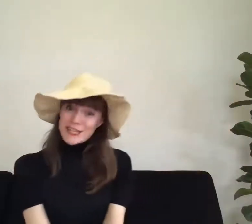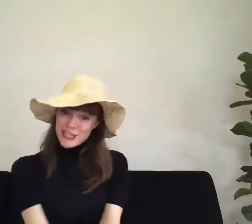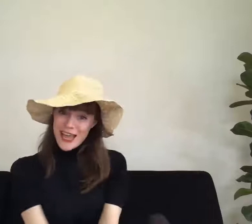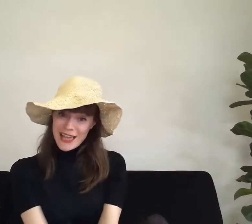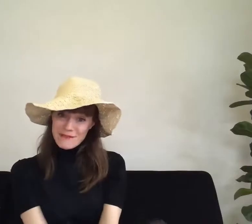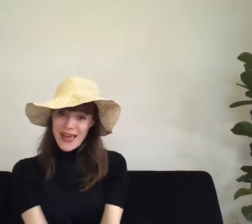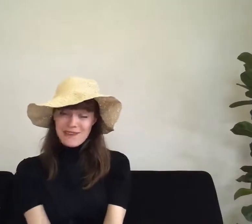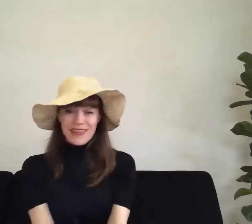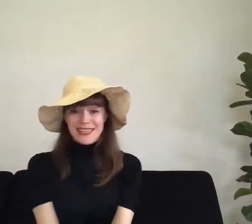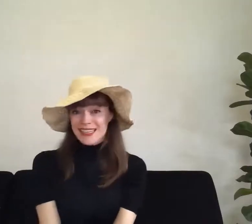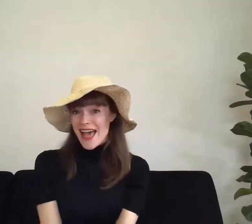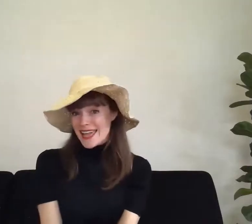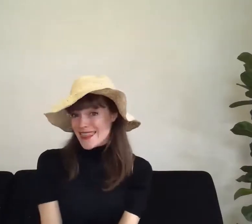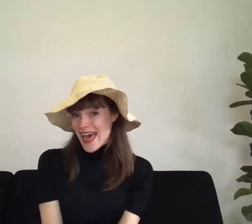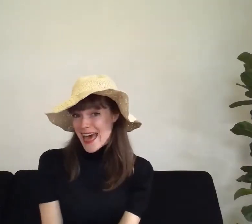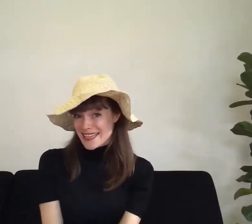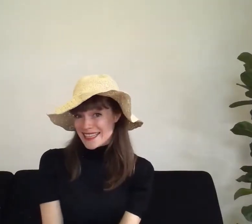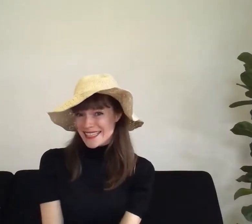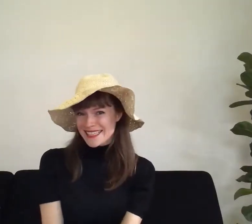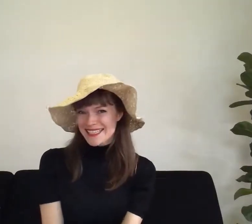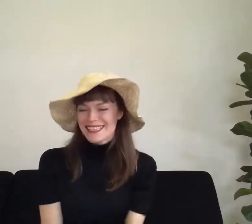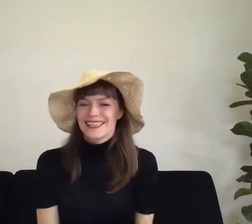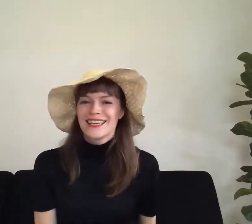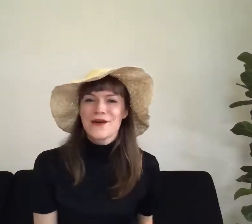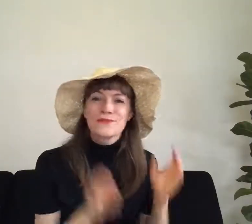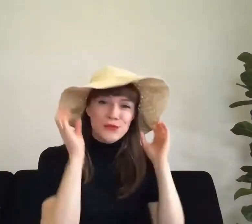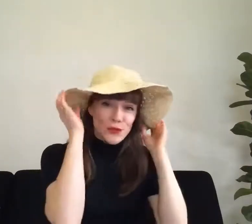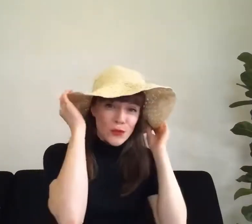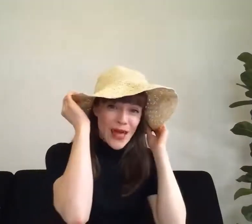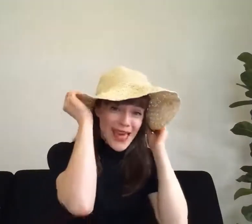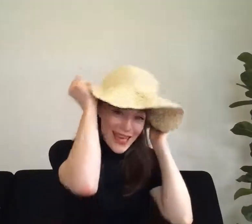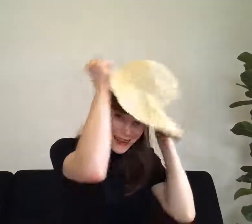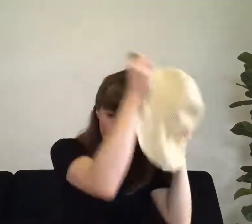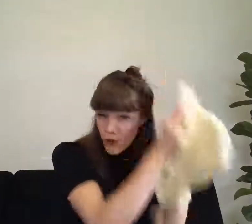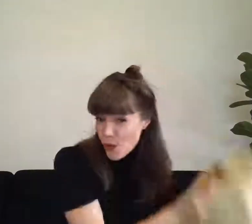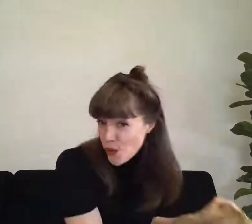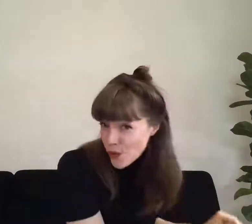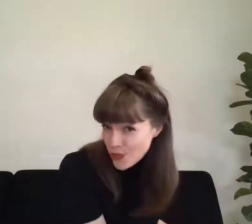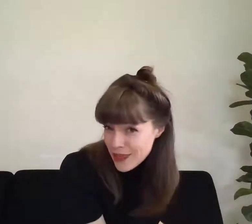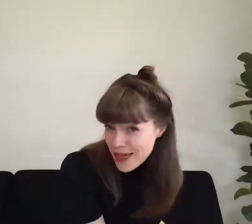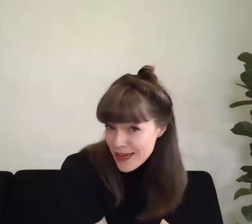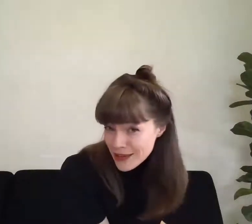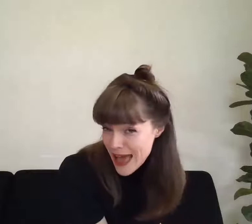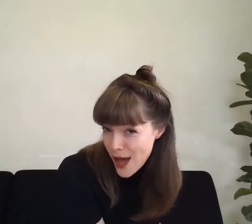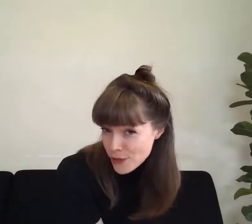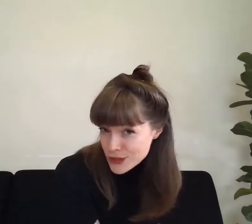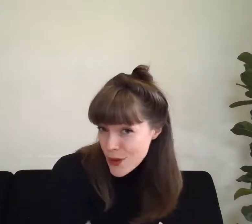Shake my feet like that when all the cows were